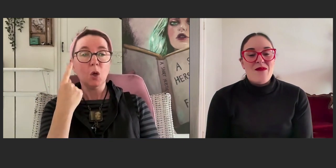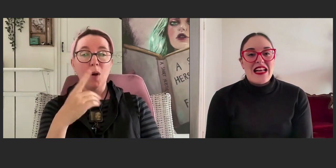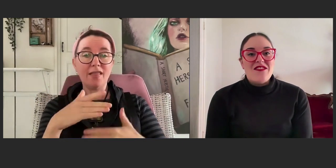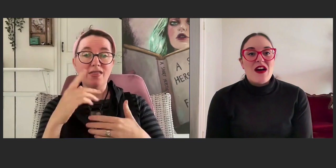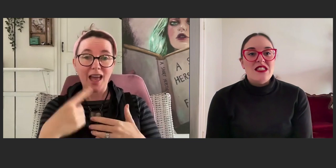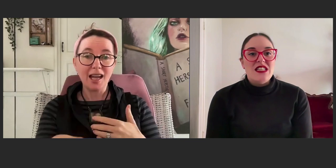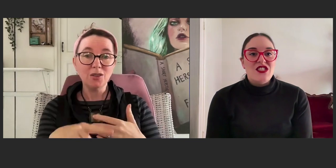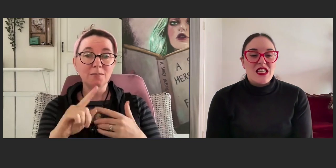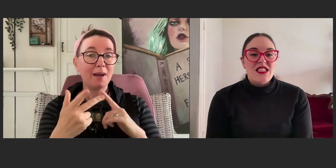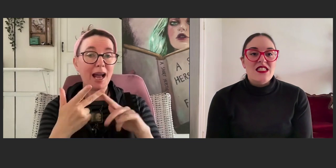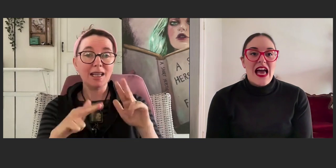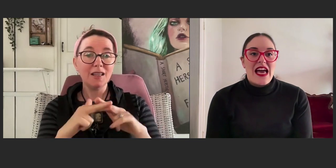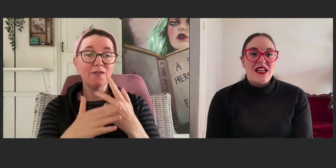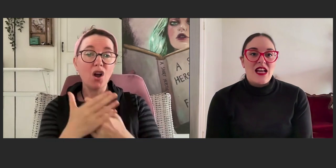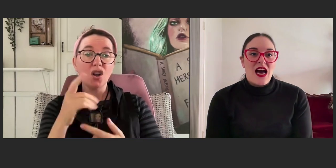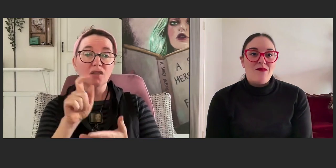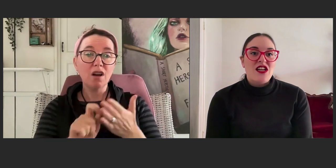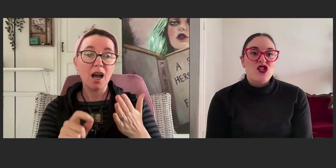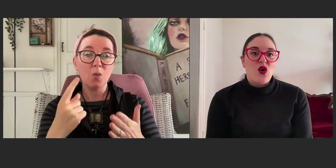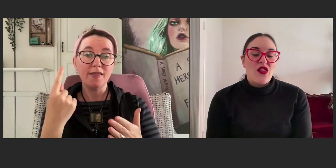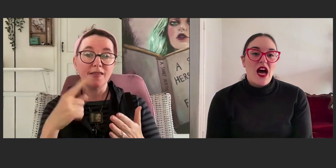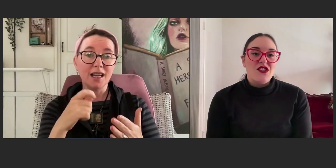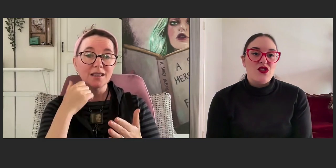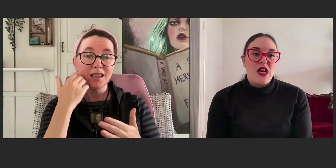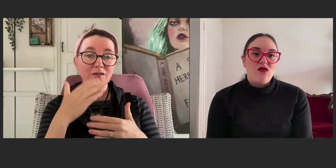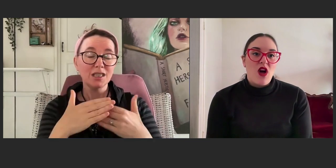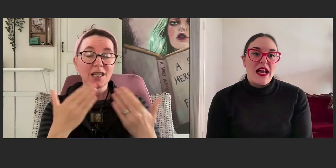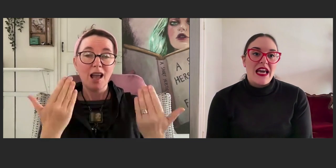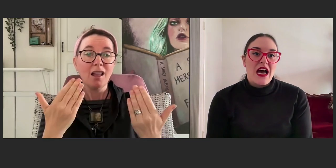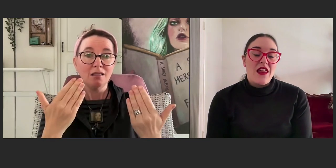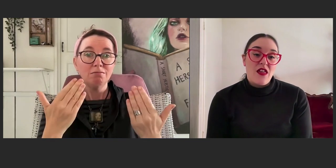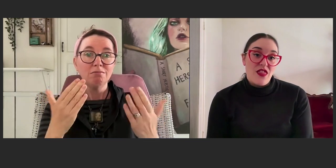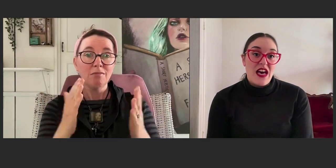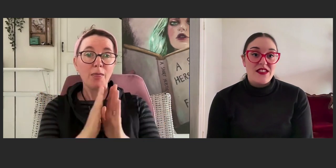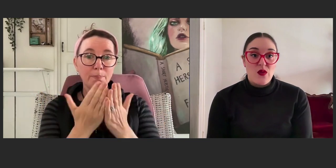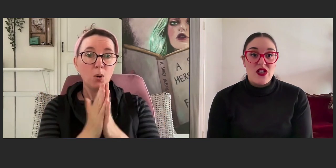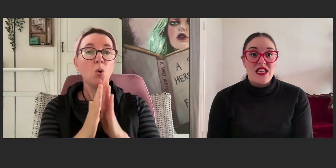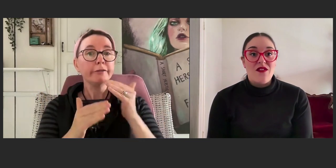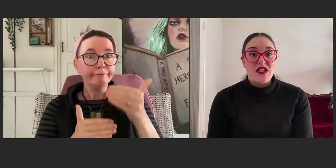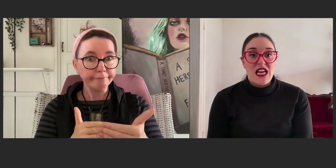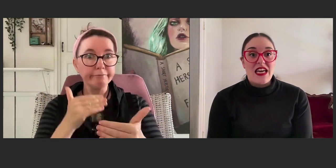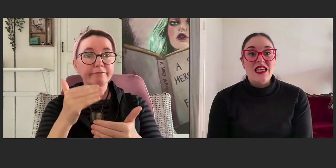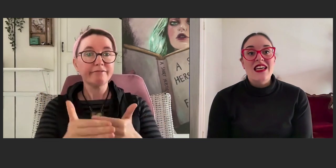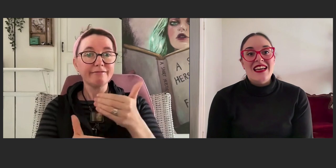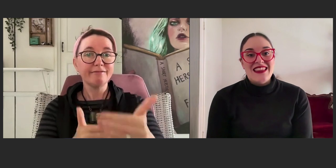But if I'm diligent and make sure that I do that writing of a thousand words every day,